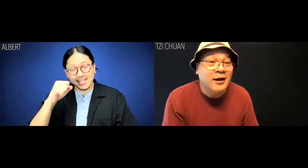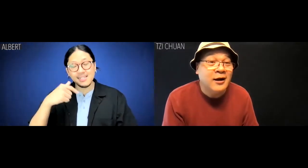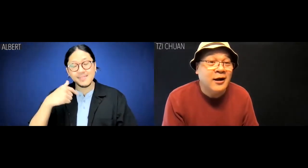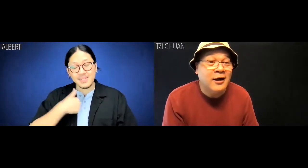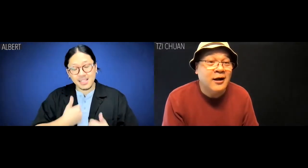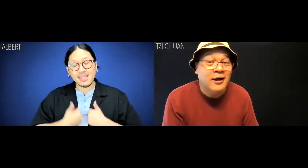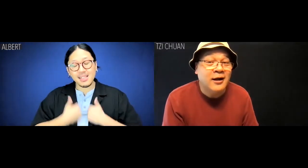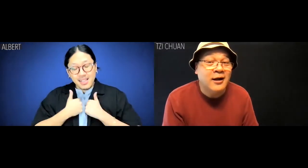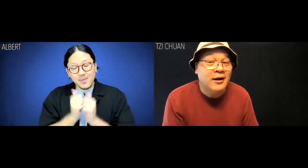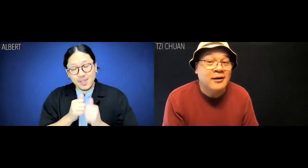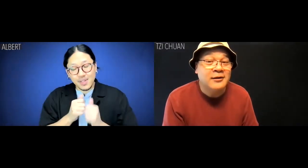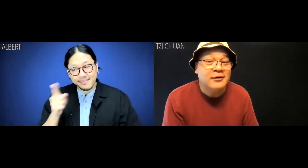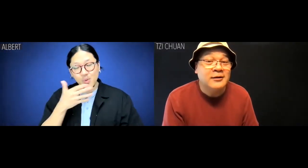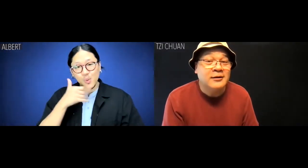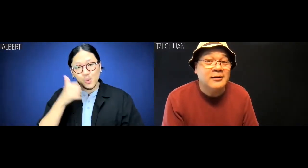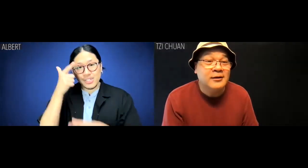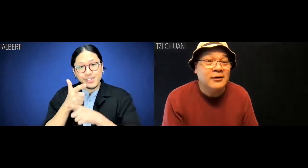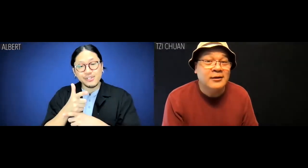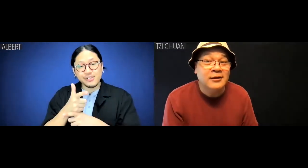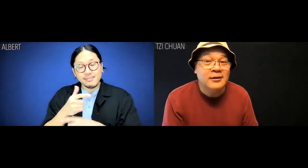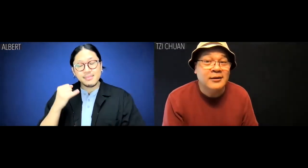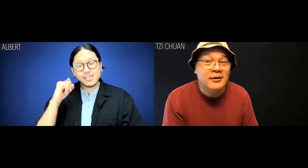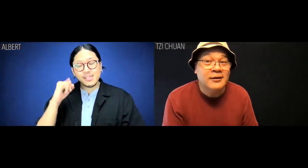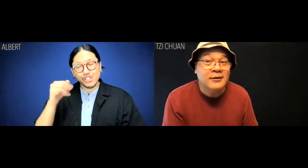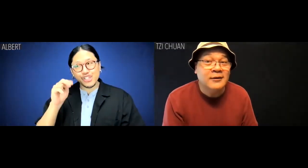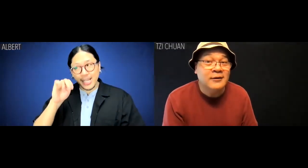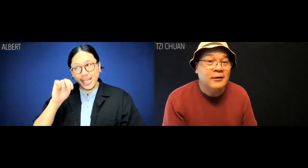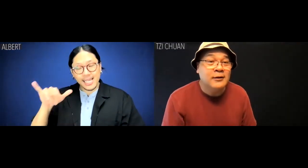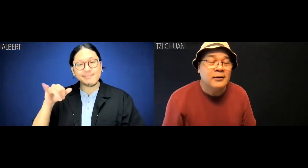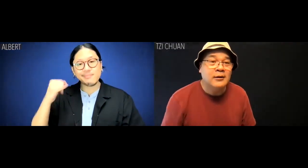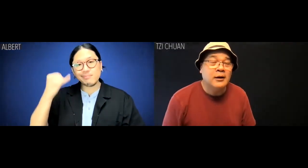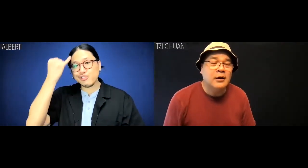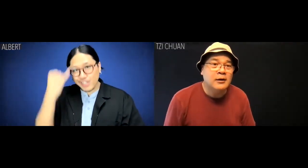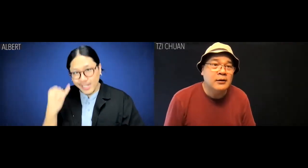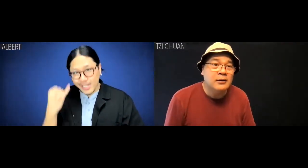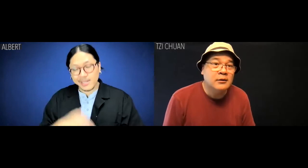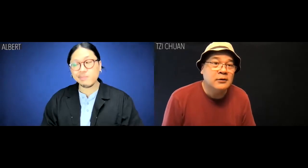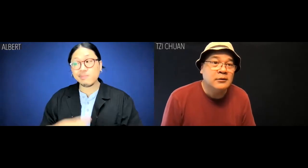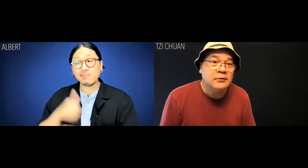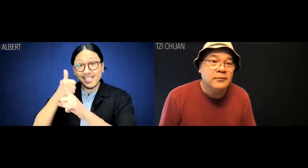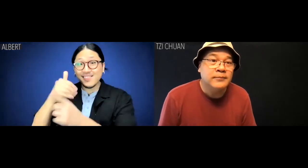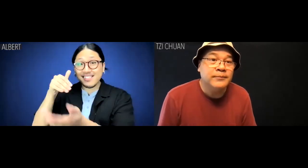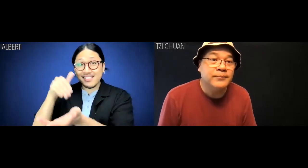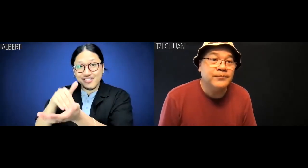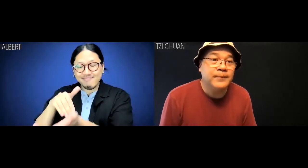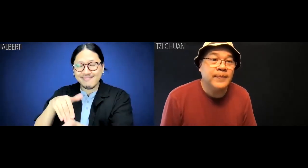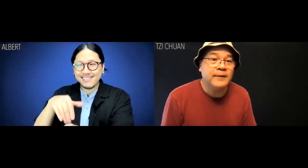Albert: Yes, I live with my older sister, Jenny, who is a doctor.